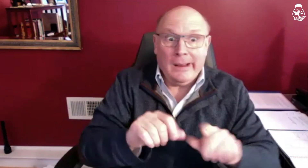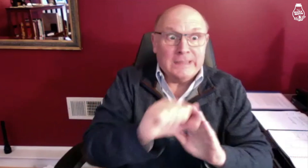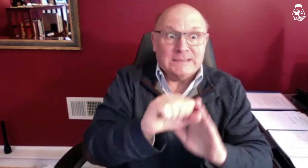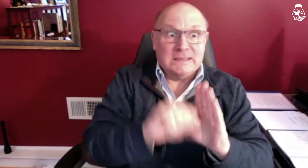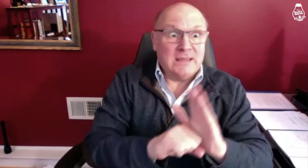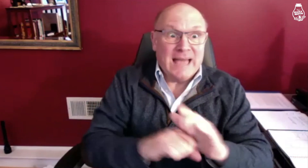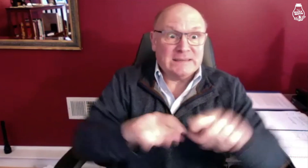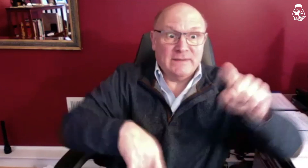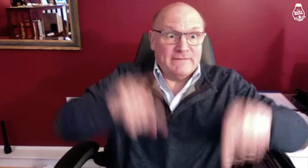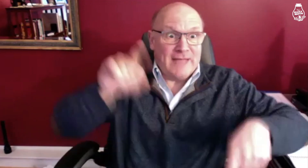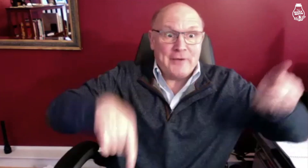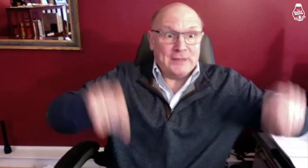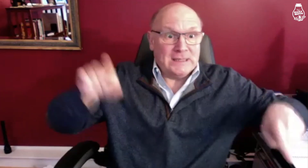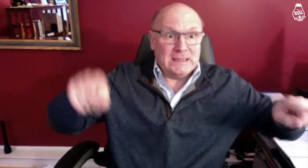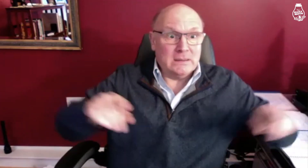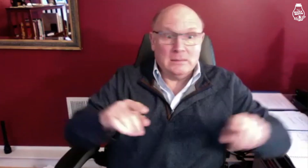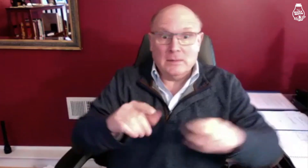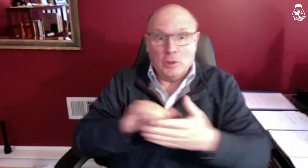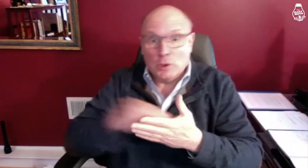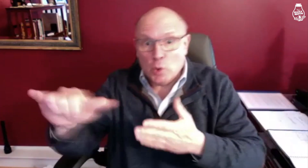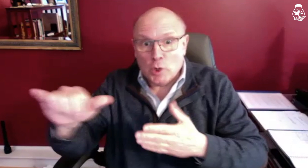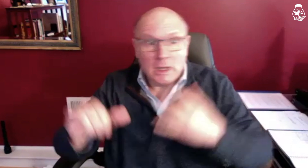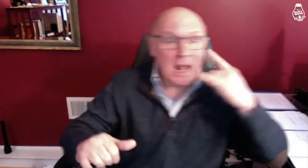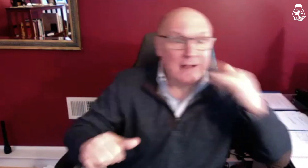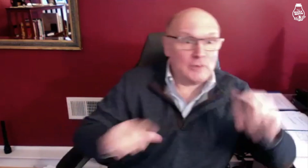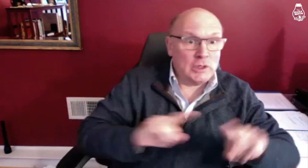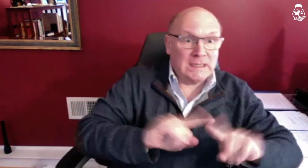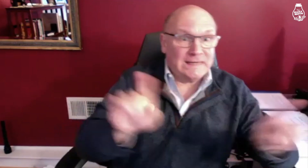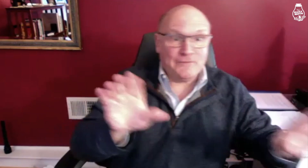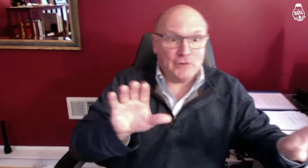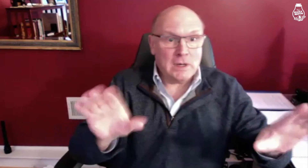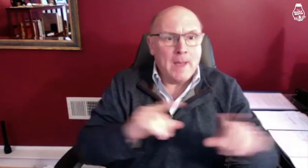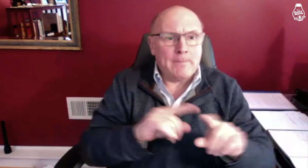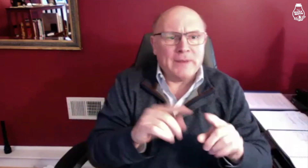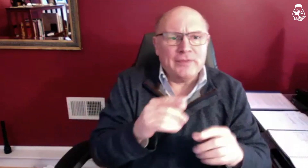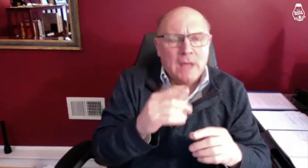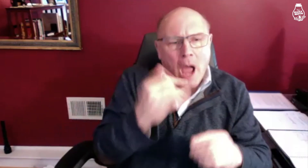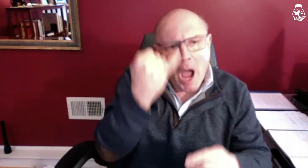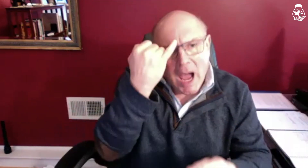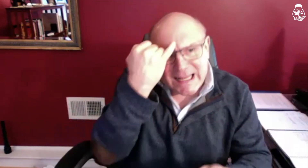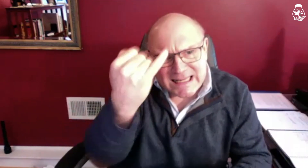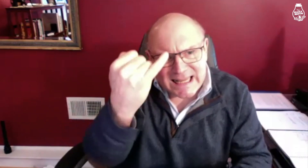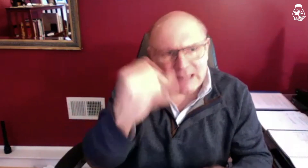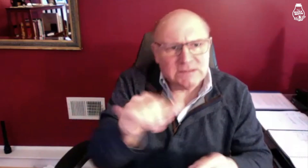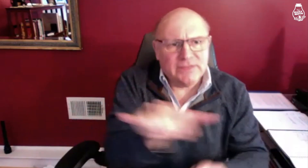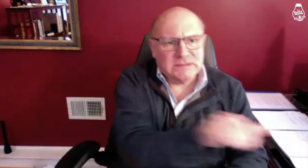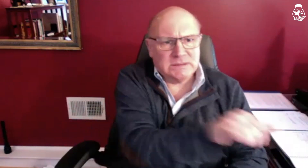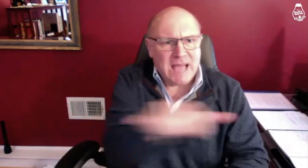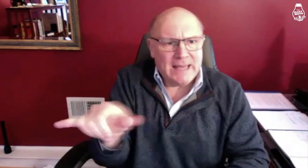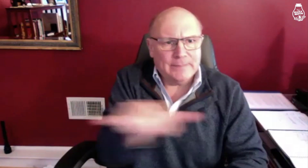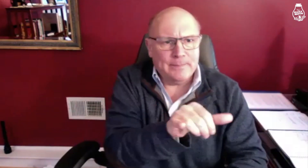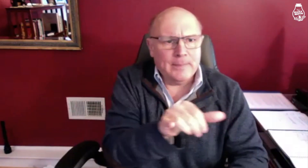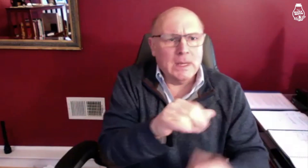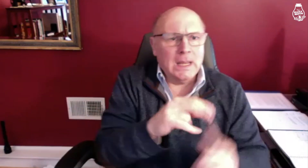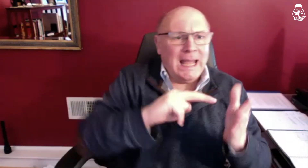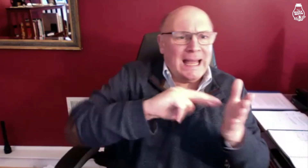It varies from state to state. New York and California are different. But the basic idea is the same -